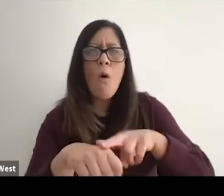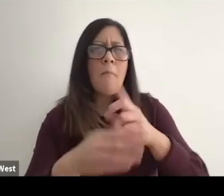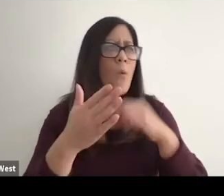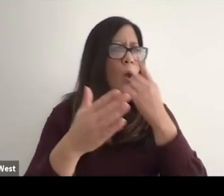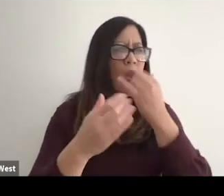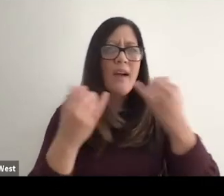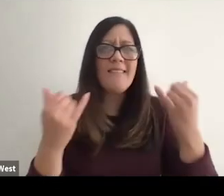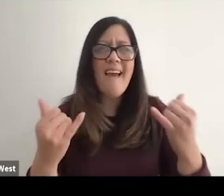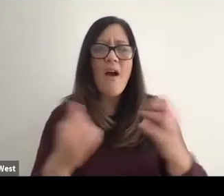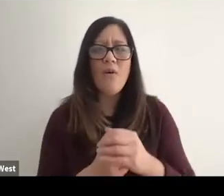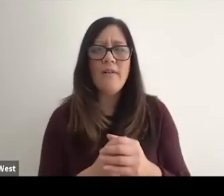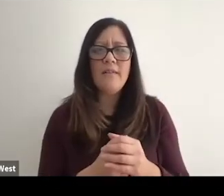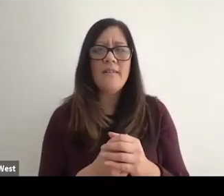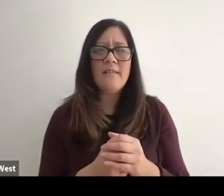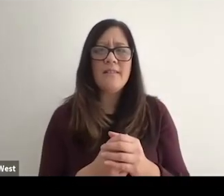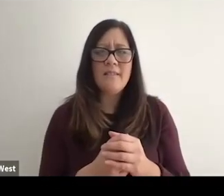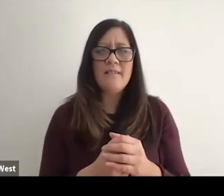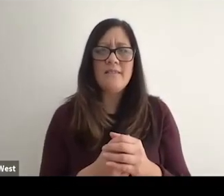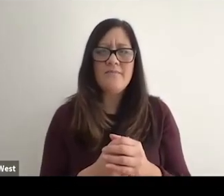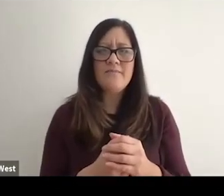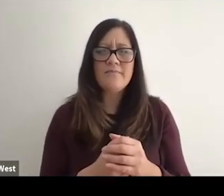what normal looks like to them, what those the everyday typical